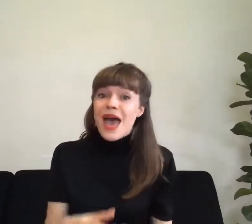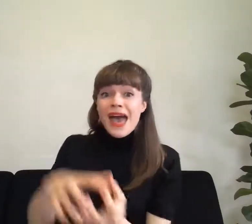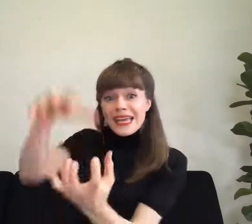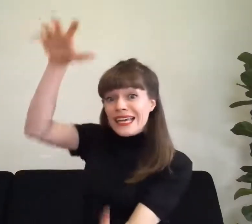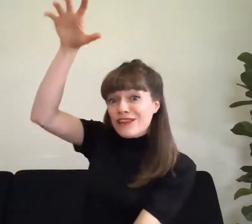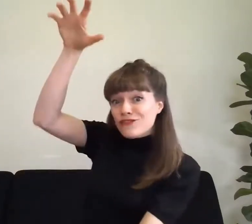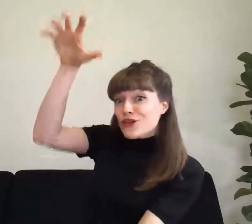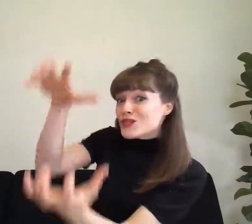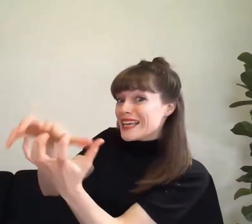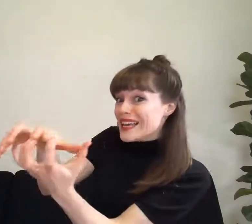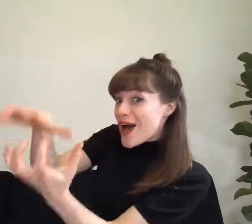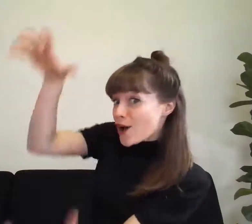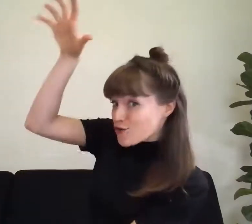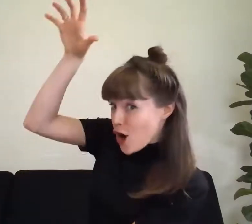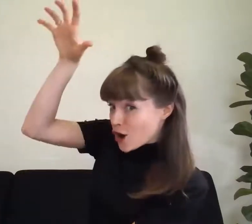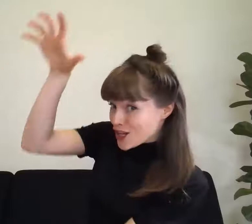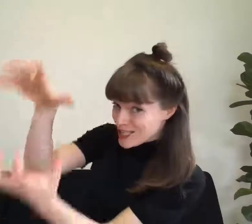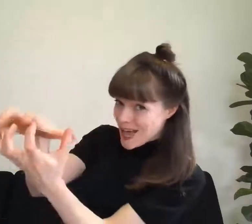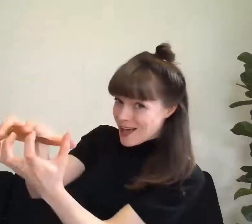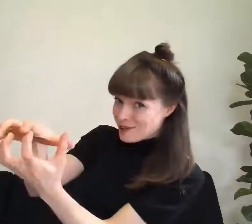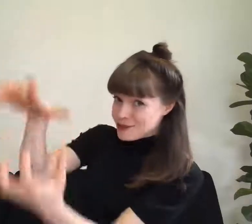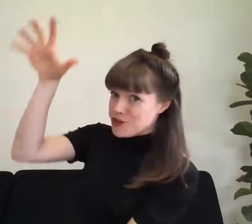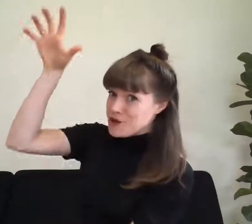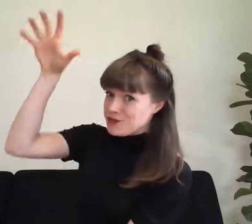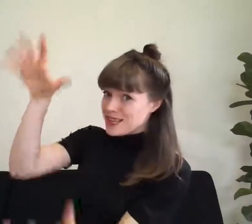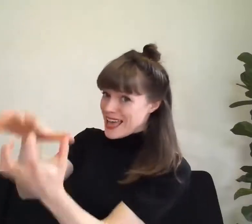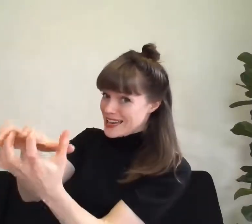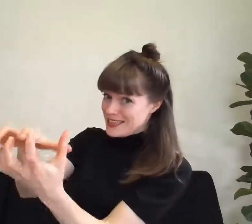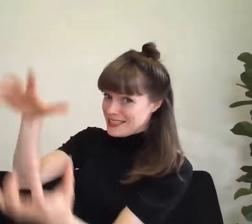If you see a crocodile, don't forget to scream.